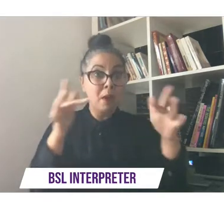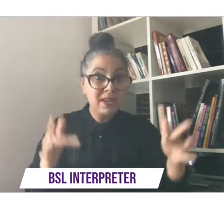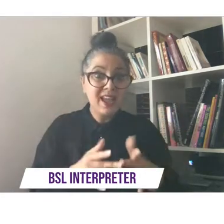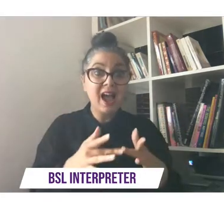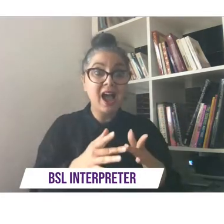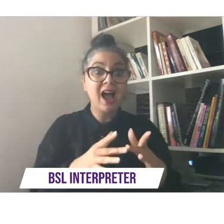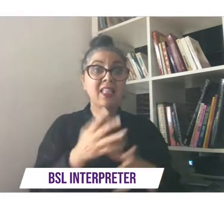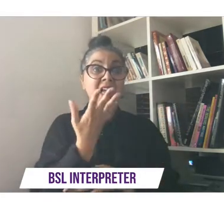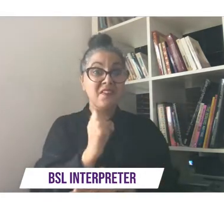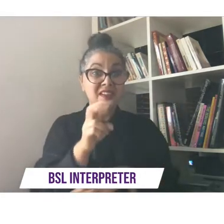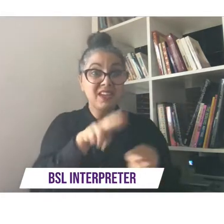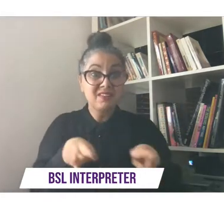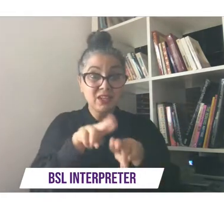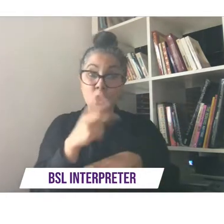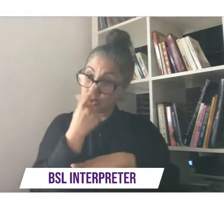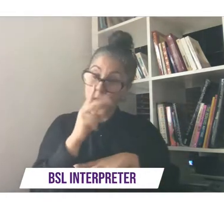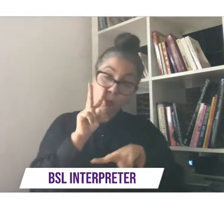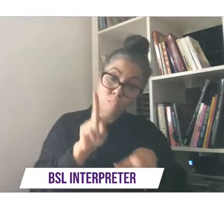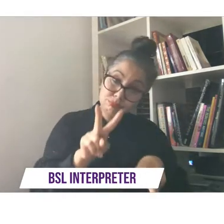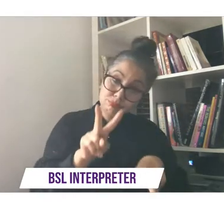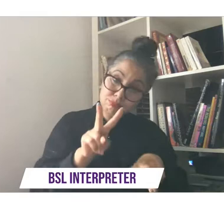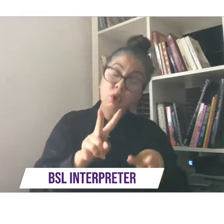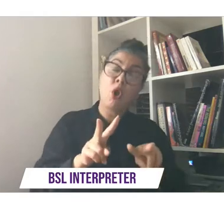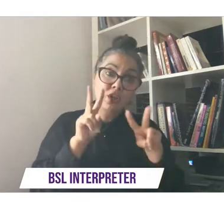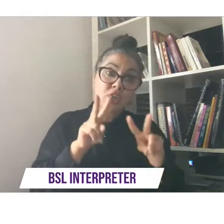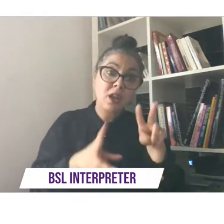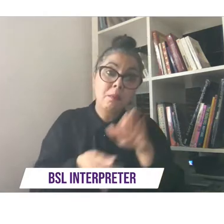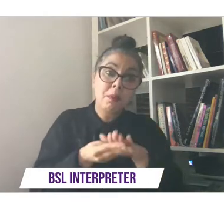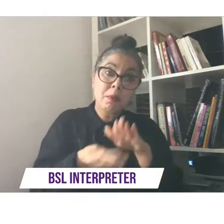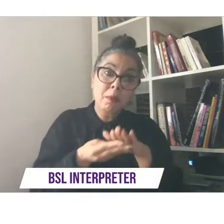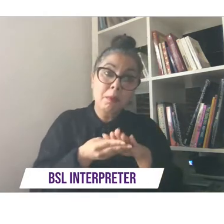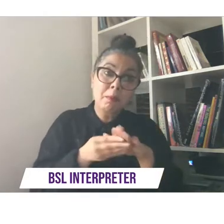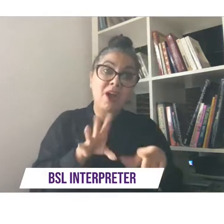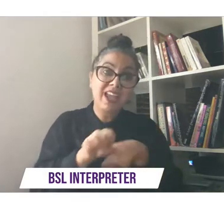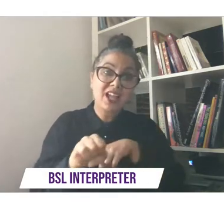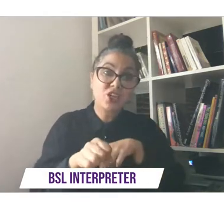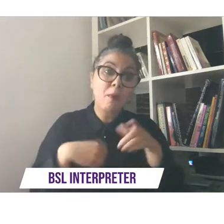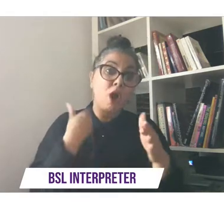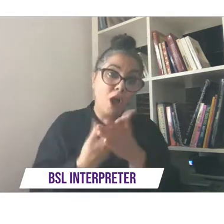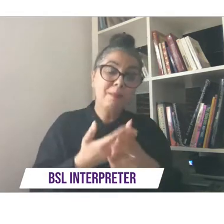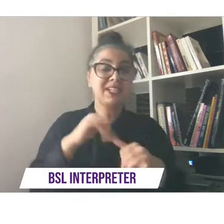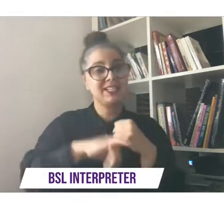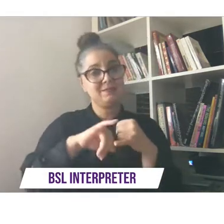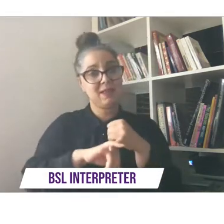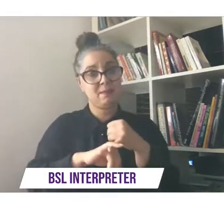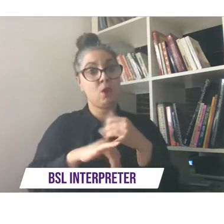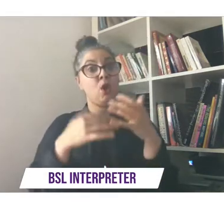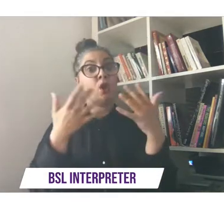on catch-up right through to the 30th of september so as we move to the last word and a performance